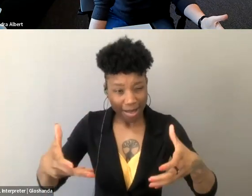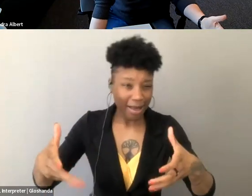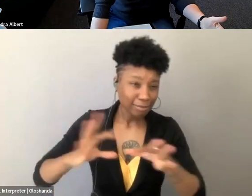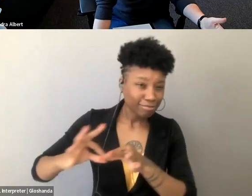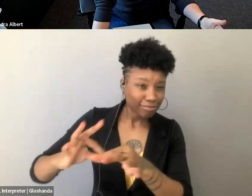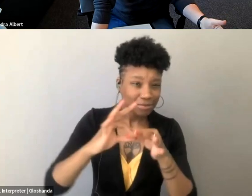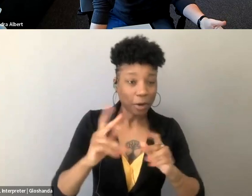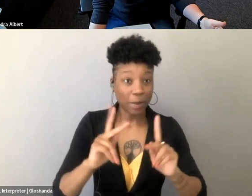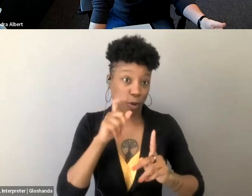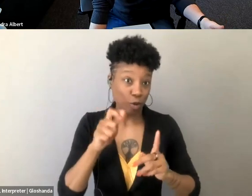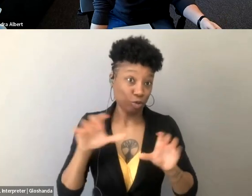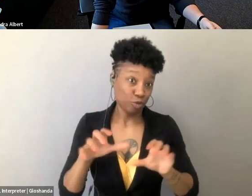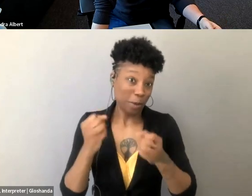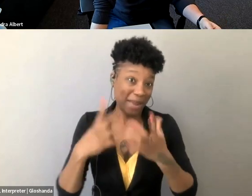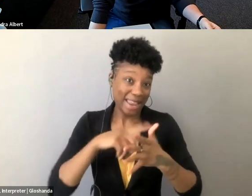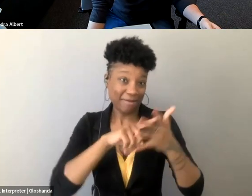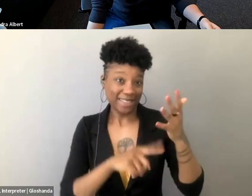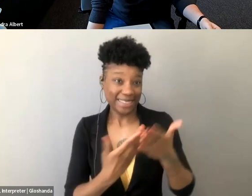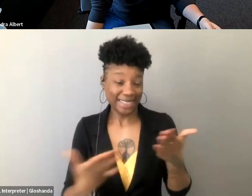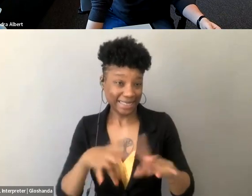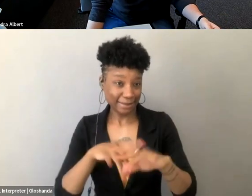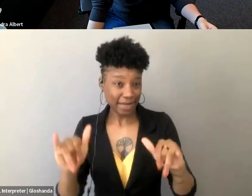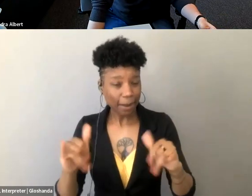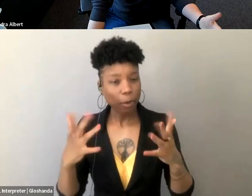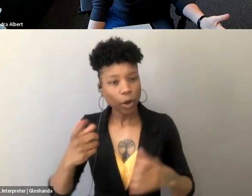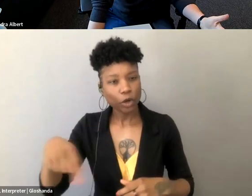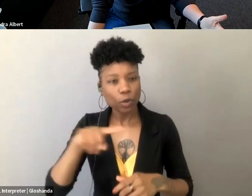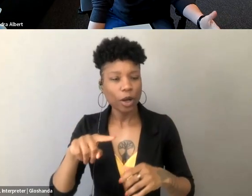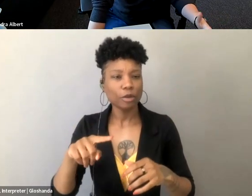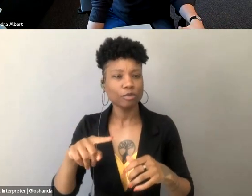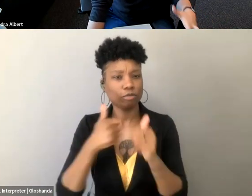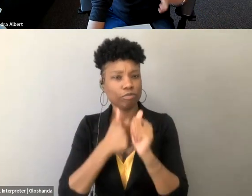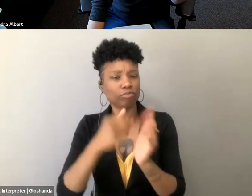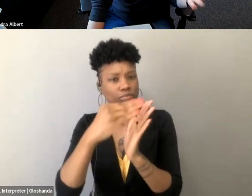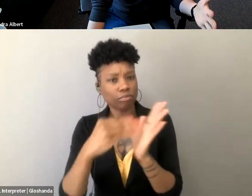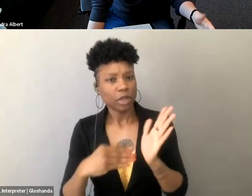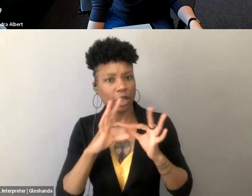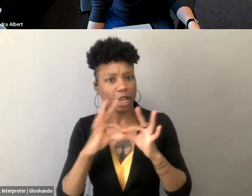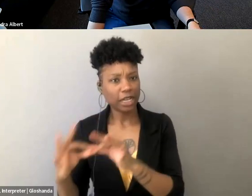or people who are many of those things at the same time, to trace the connections between the Comstock Act,